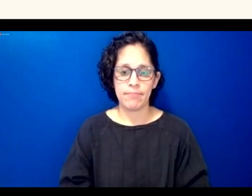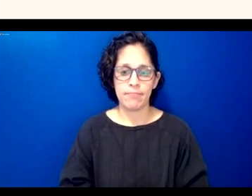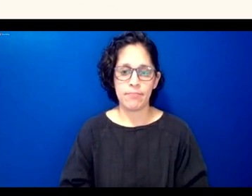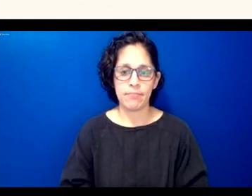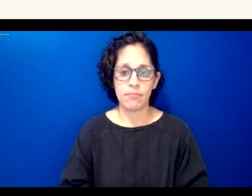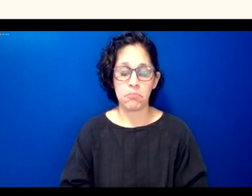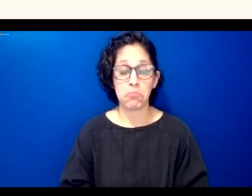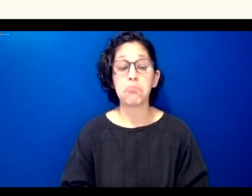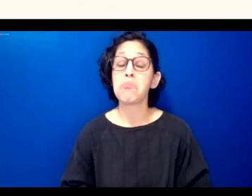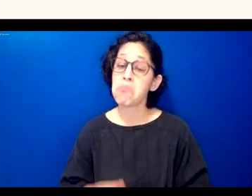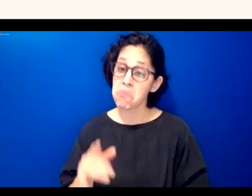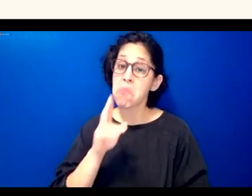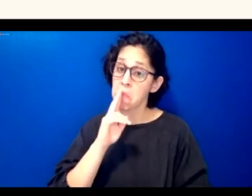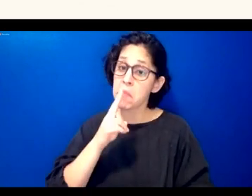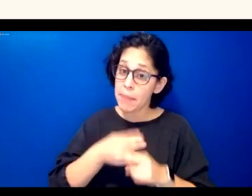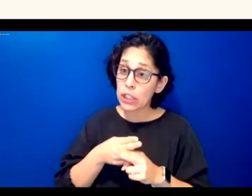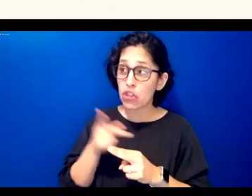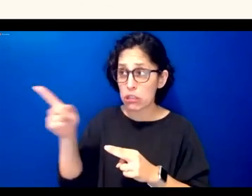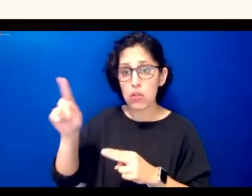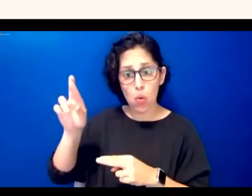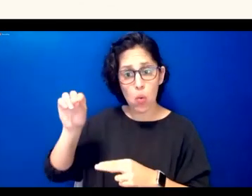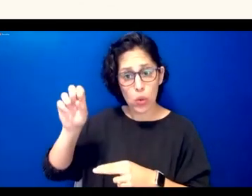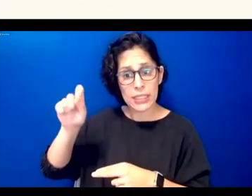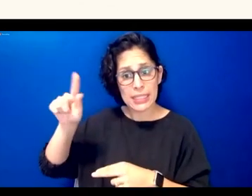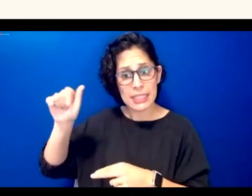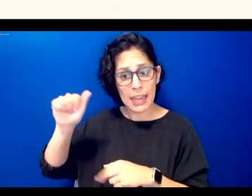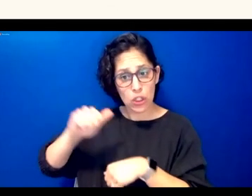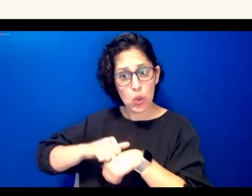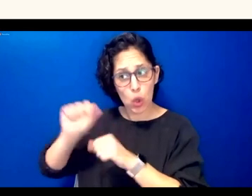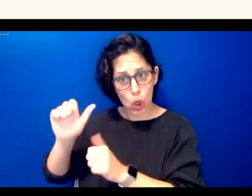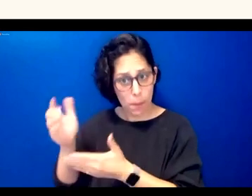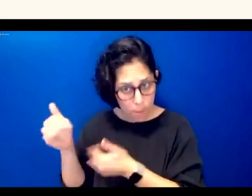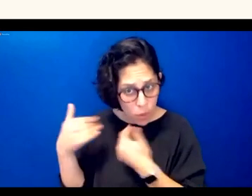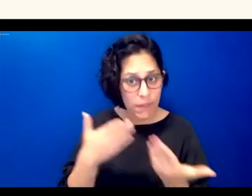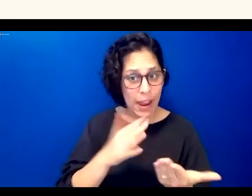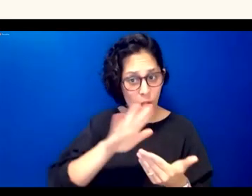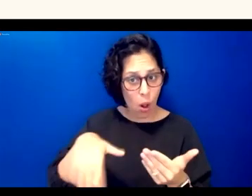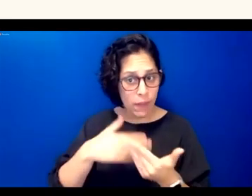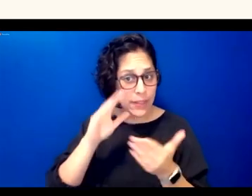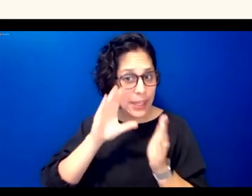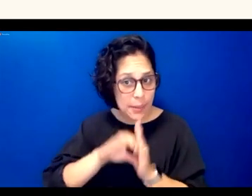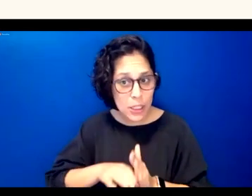provide all of the images and they could provide the vocabulary list and having all of that